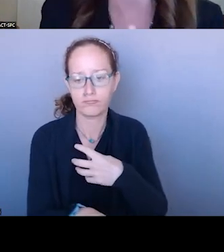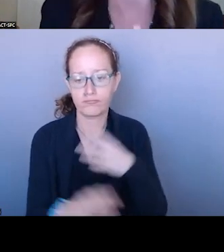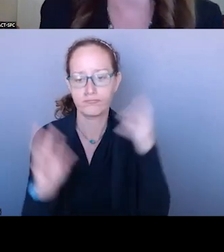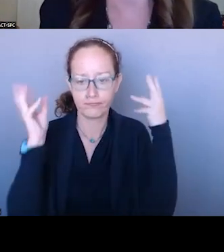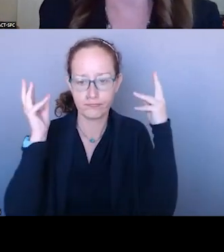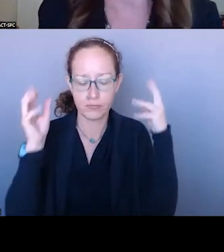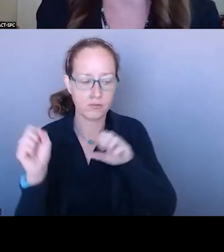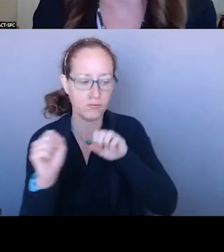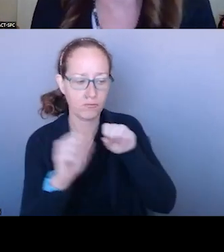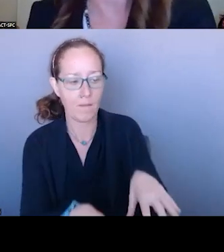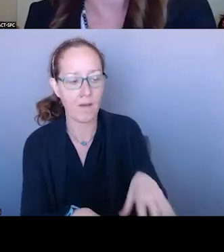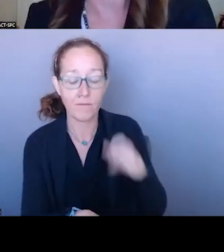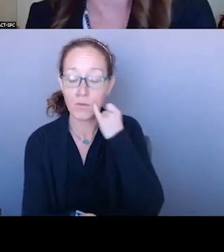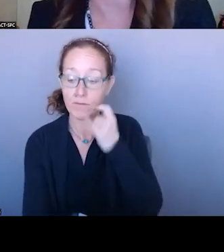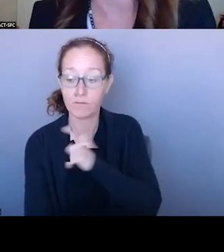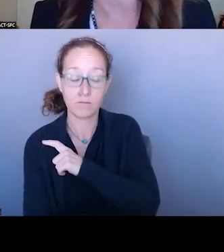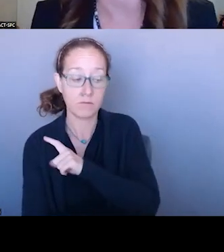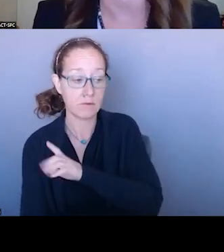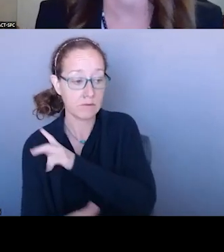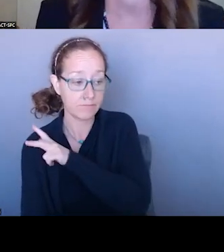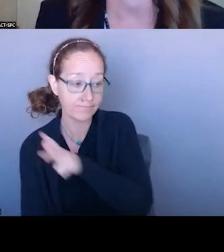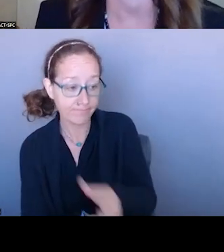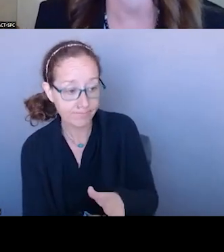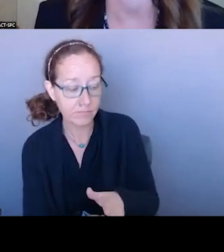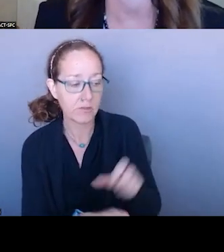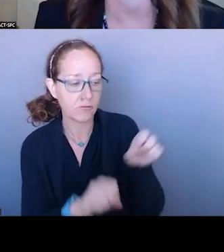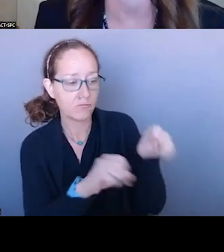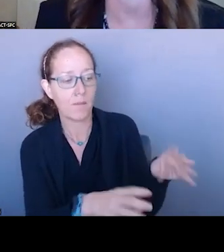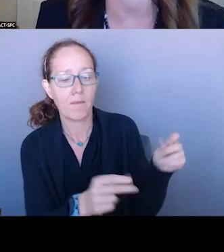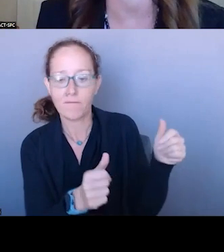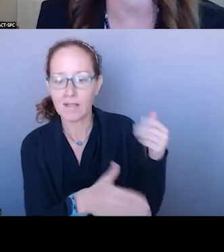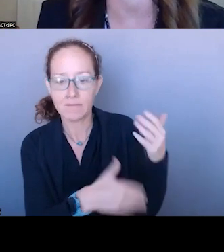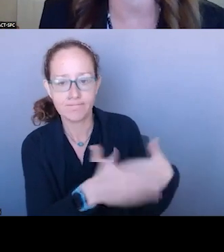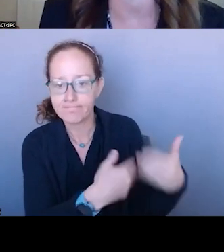CAN DROP OFF QUICKLY AND THEY CAN GET BACK TO THEIR MAIN JOB OF